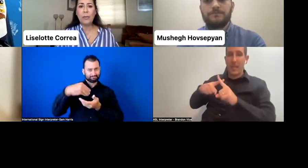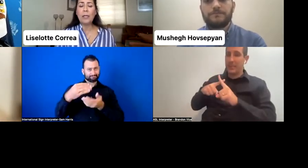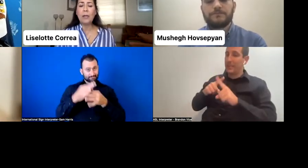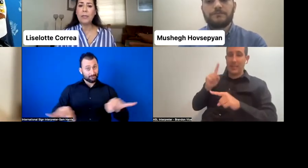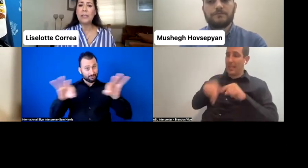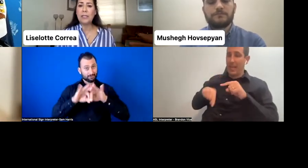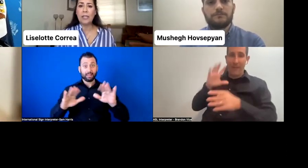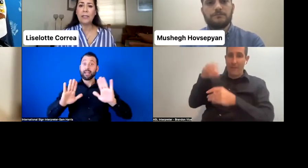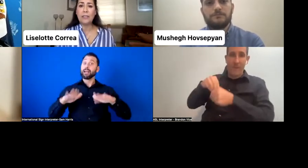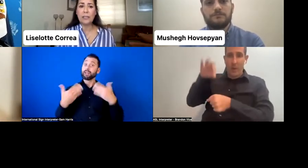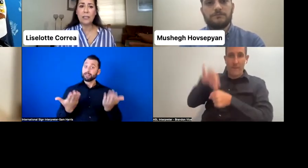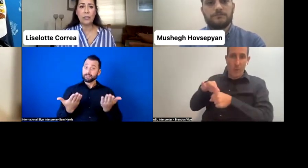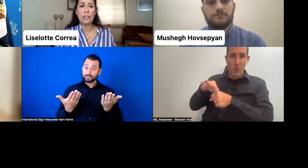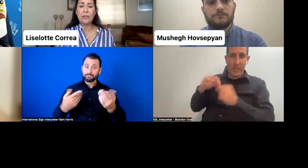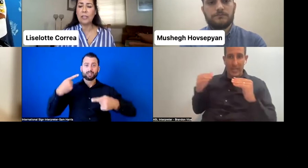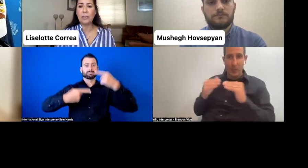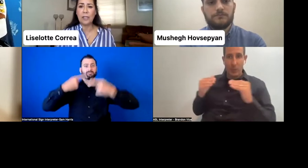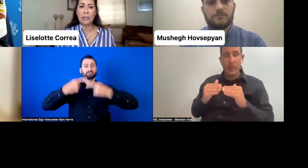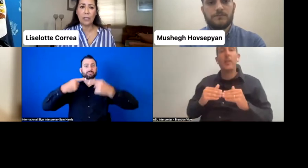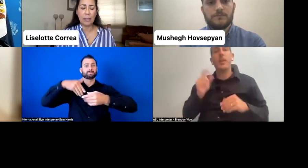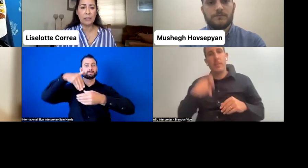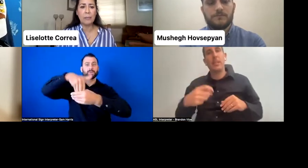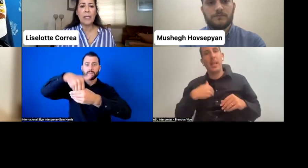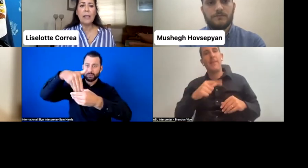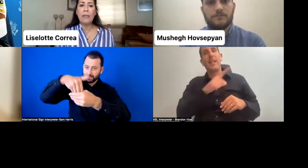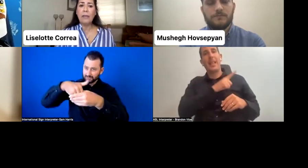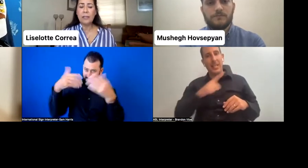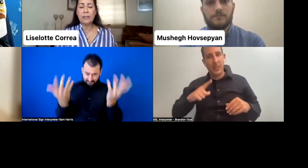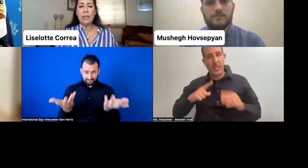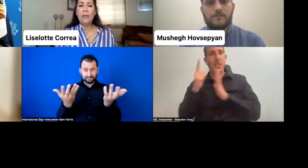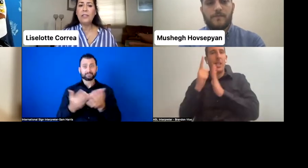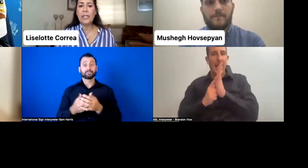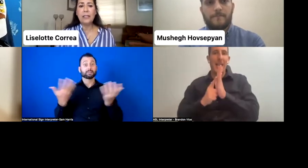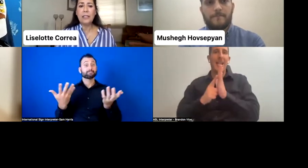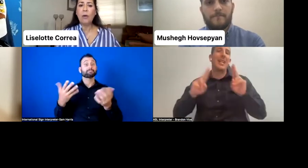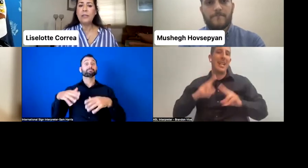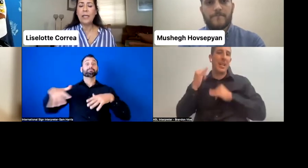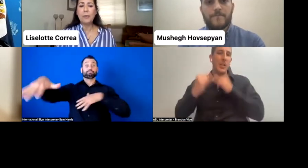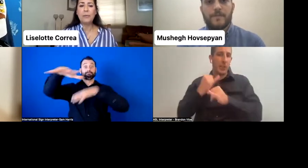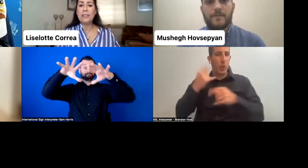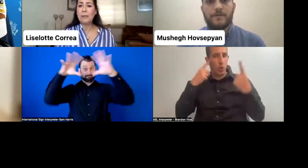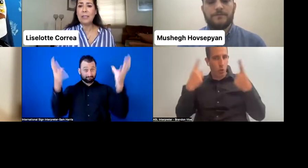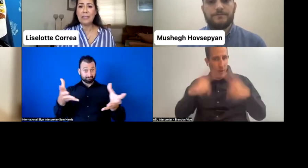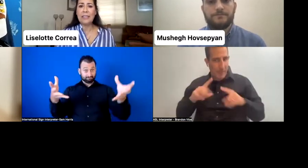an accomplished national legislation and international agreements. Third, understanding all types of disability